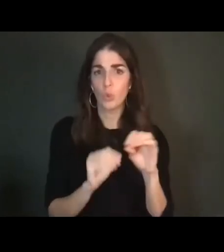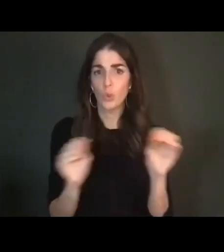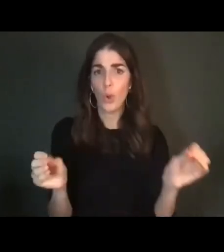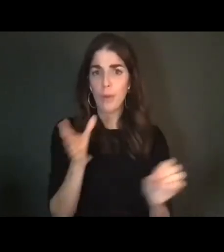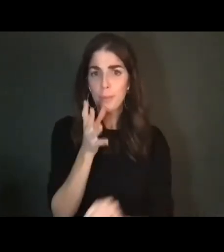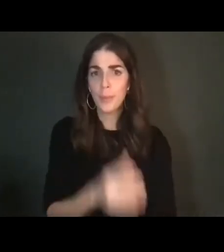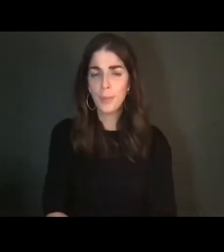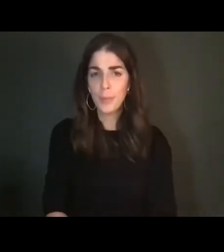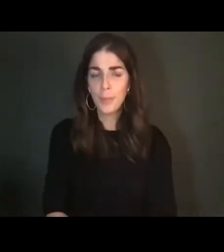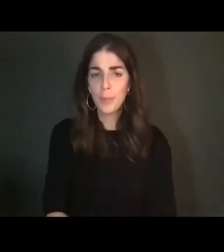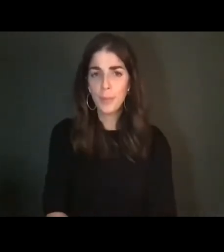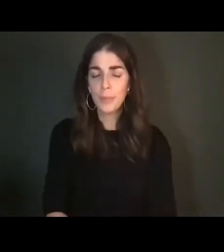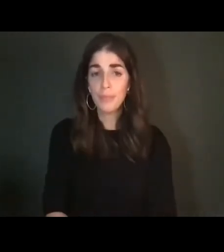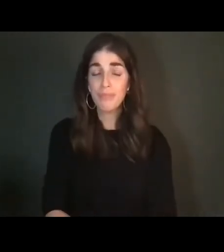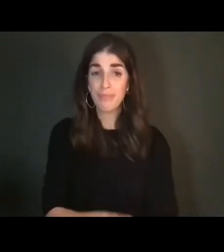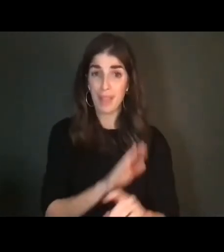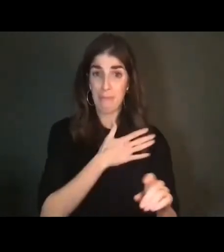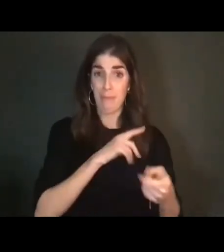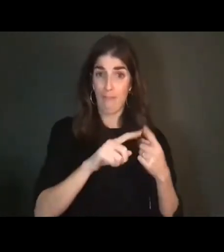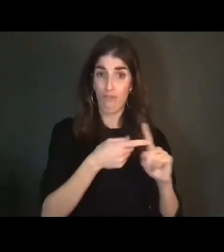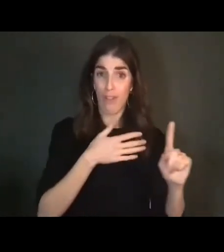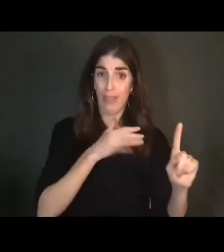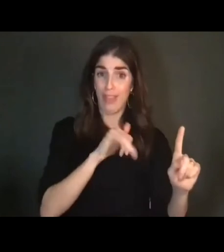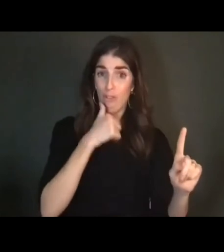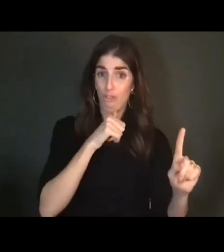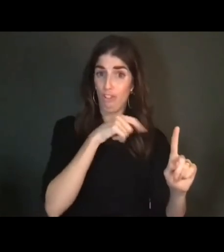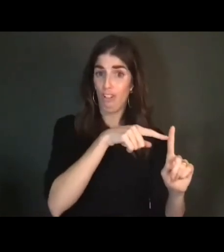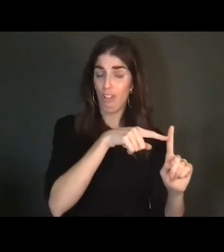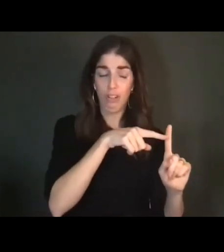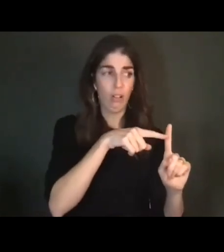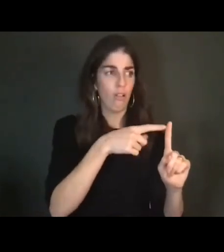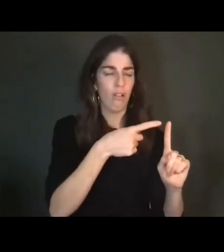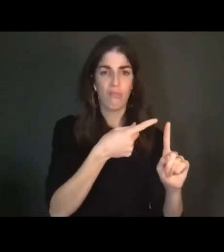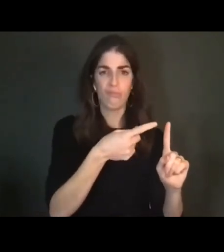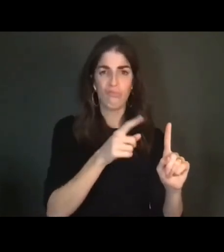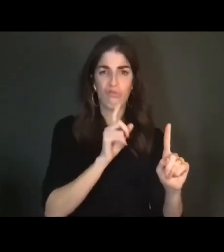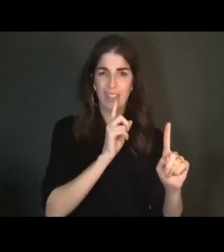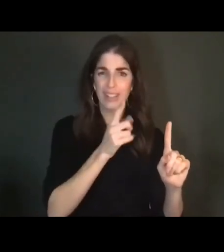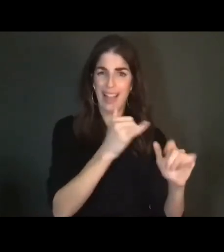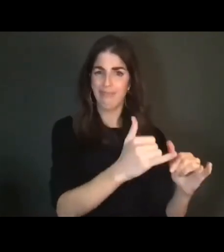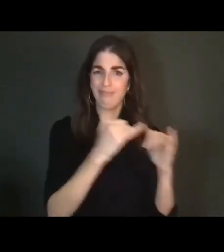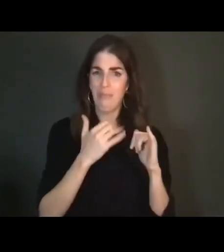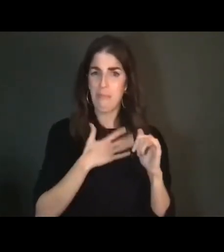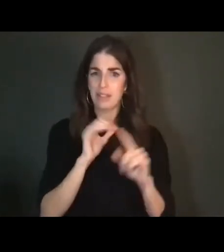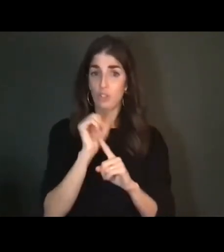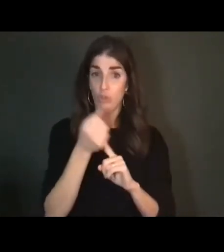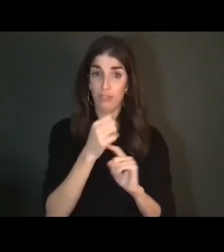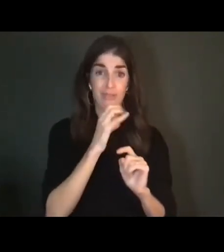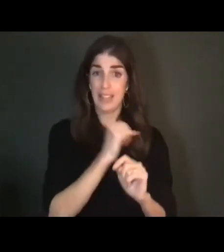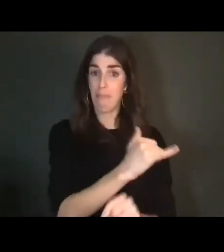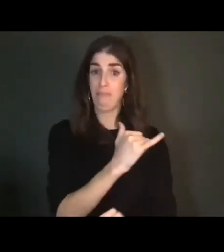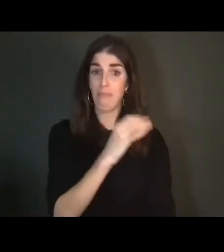was like, she was in my situation, pretty much the same, you know? She's 35 also. And